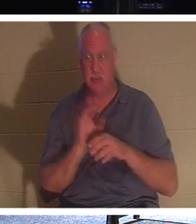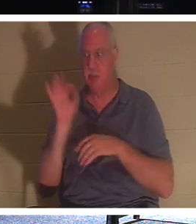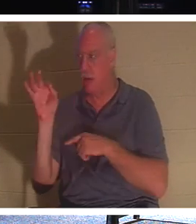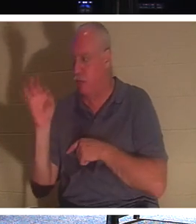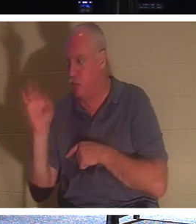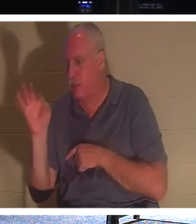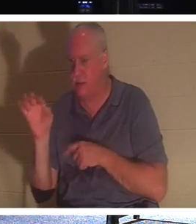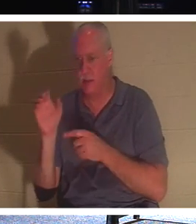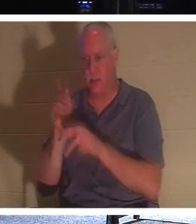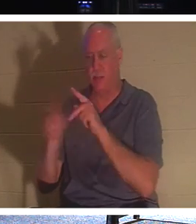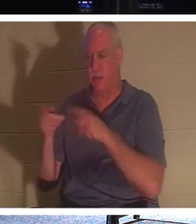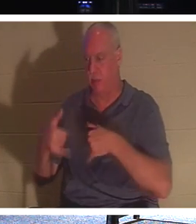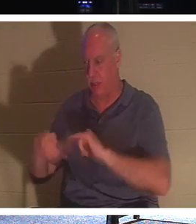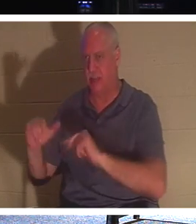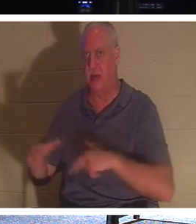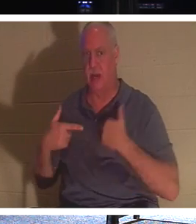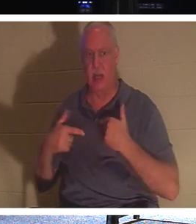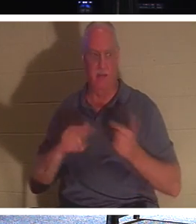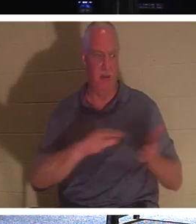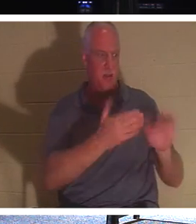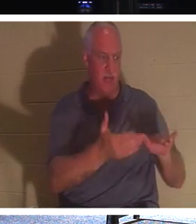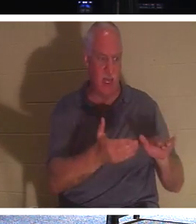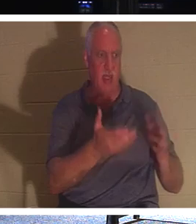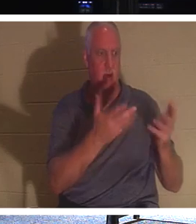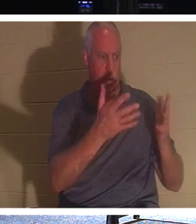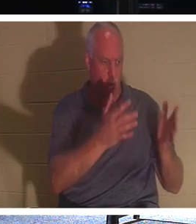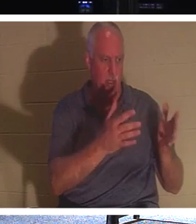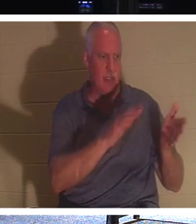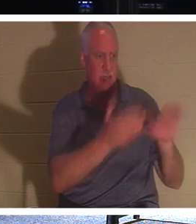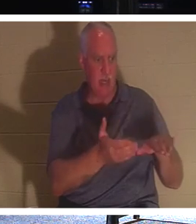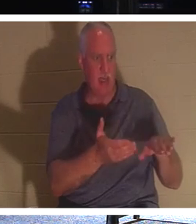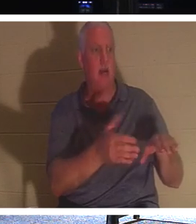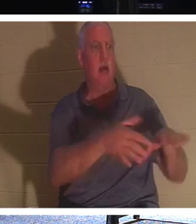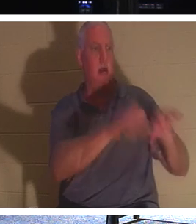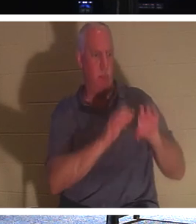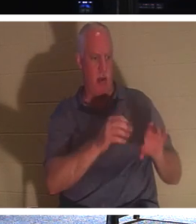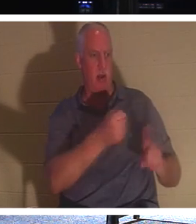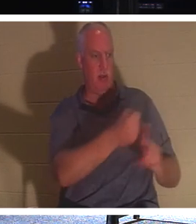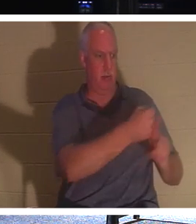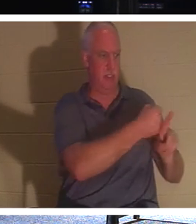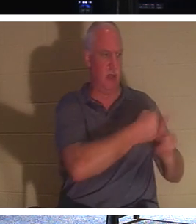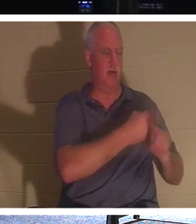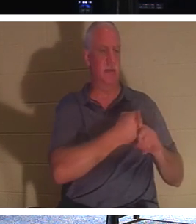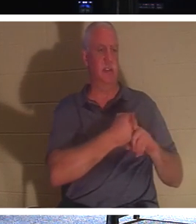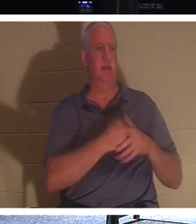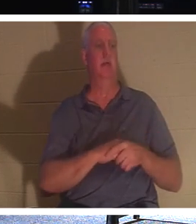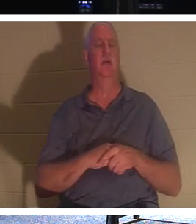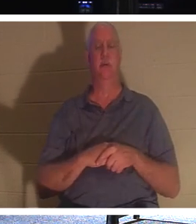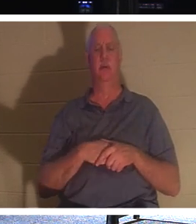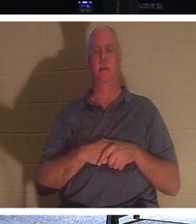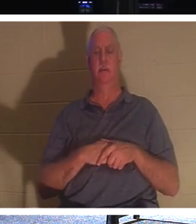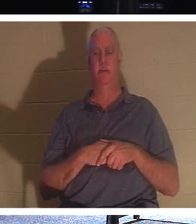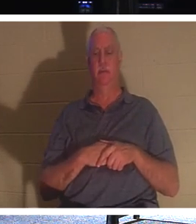they're still alive. Let the dead bury their dead. Let the dead that are not - that is insensitive -